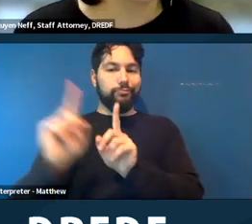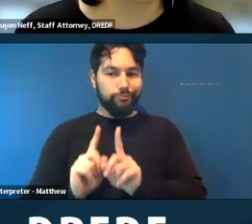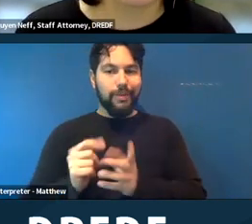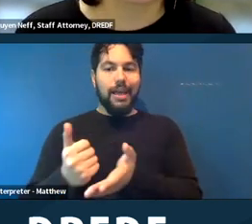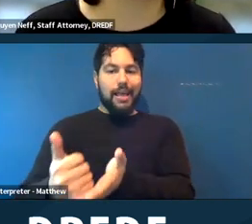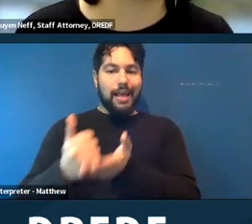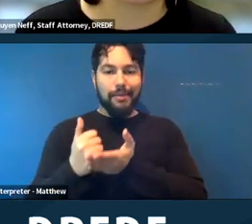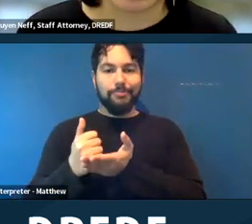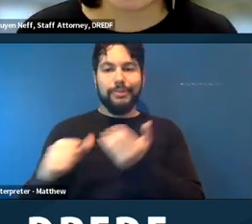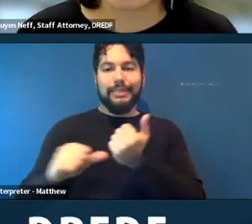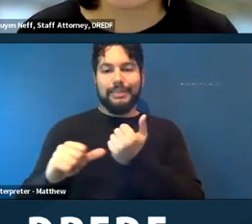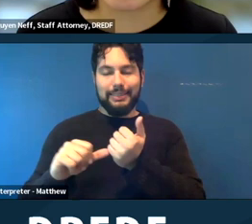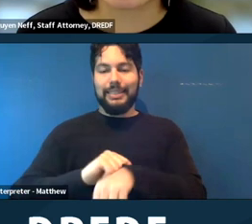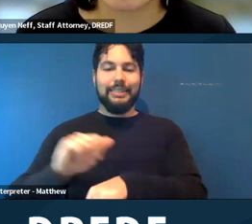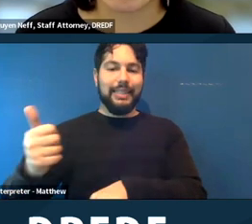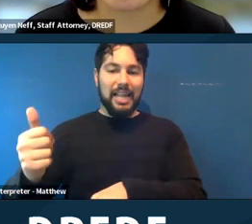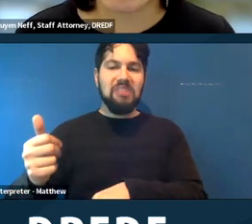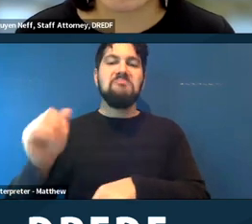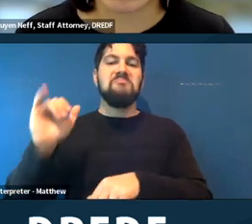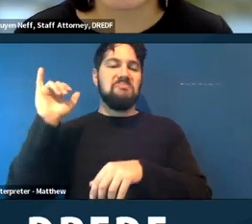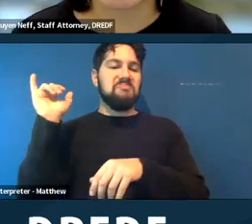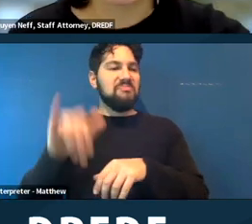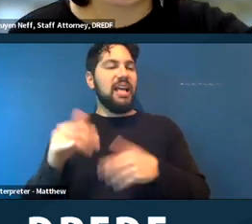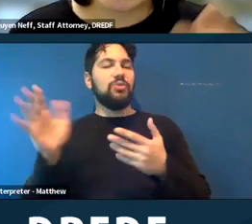So that sort of in broad strokes would be the reasonable accommodation request. Obviously